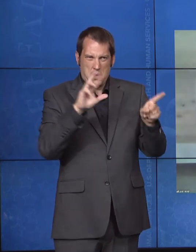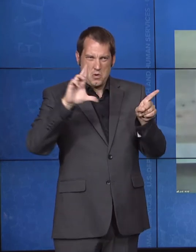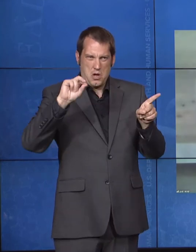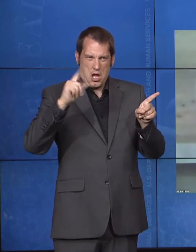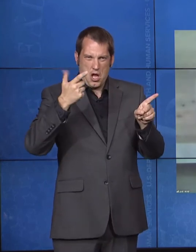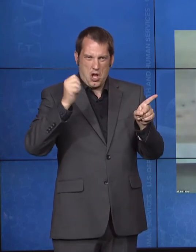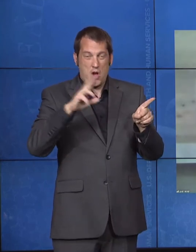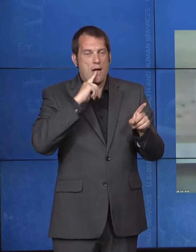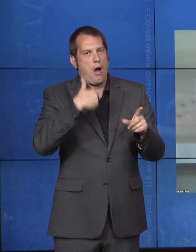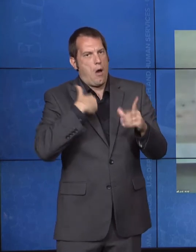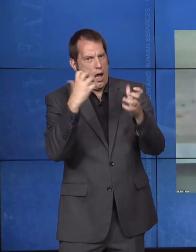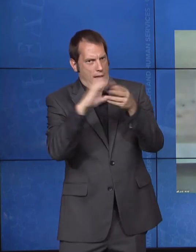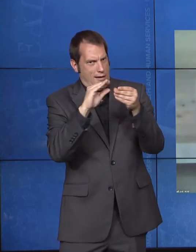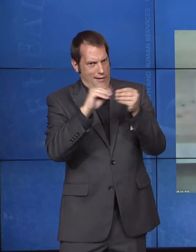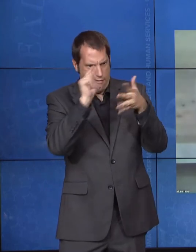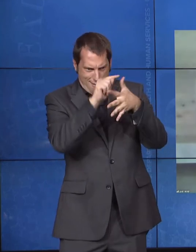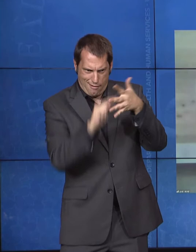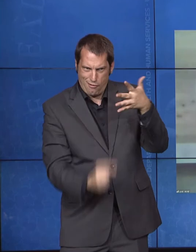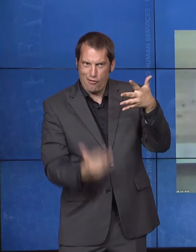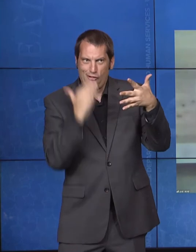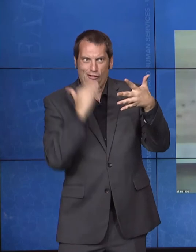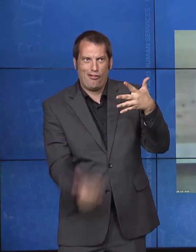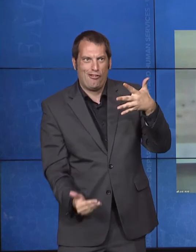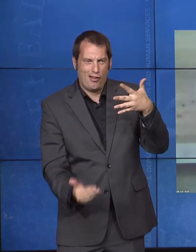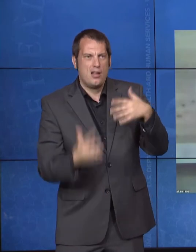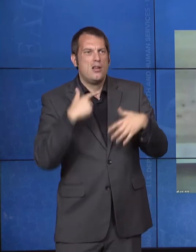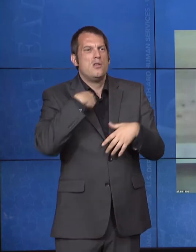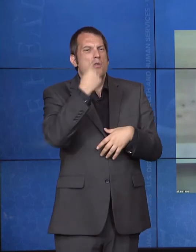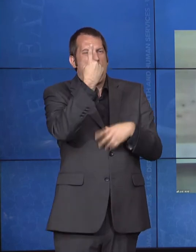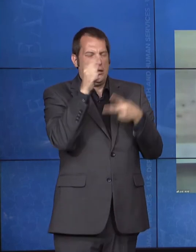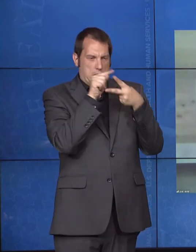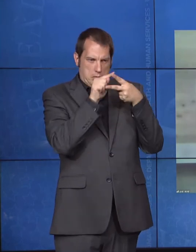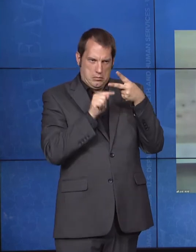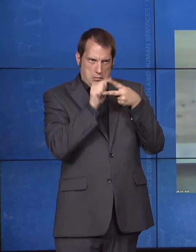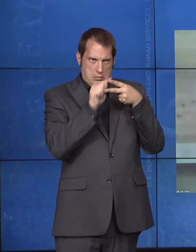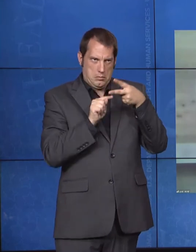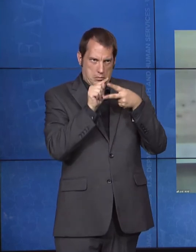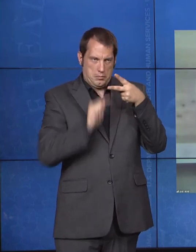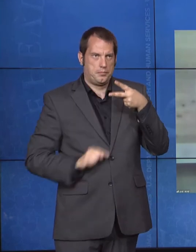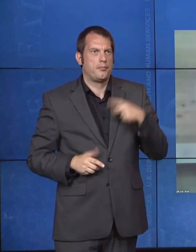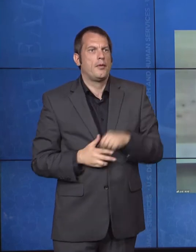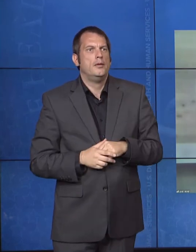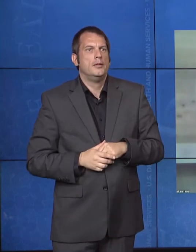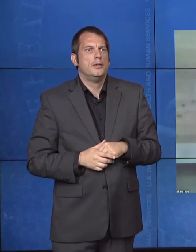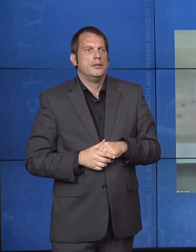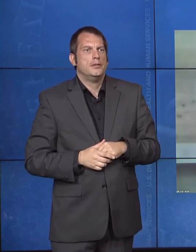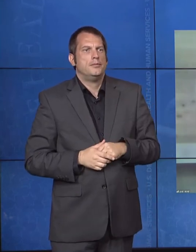grab on, and one is the visitation policies and crisis of care policies. And I want to